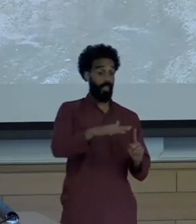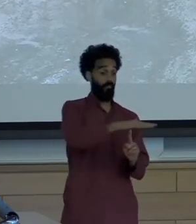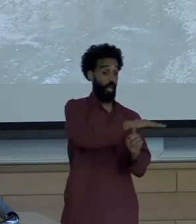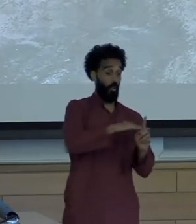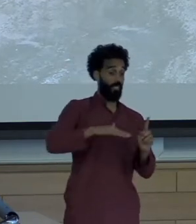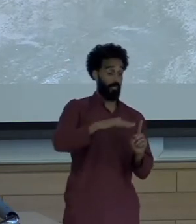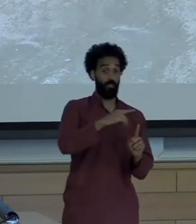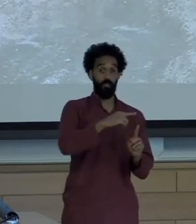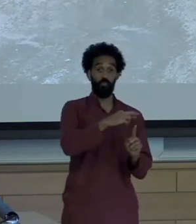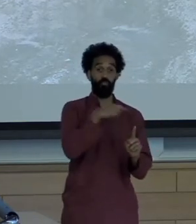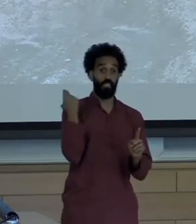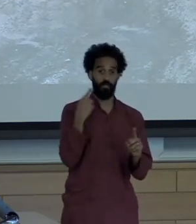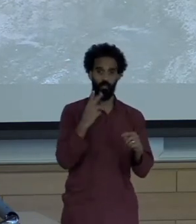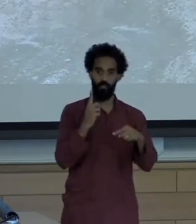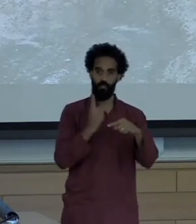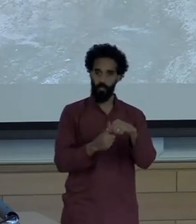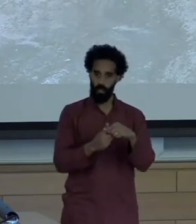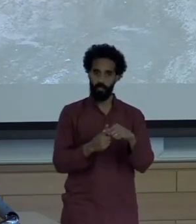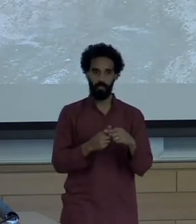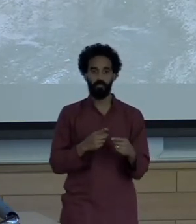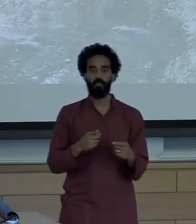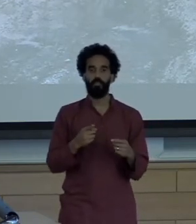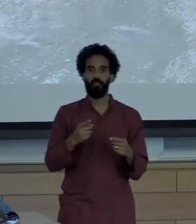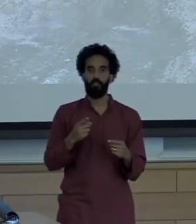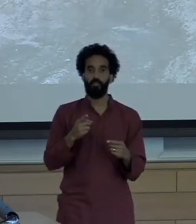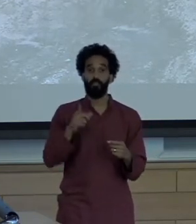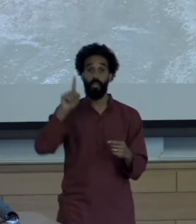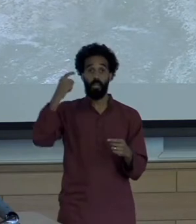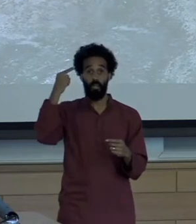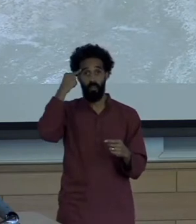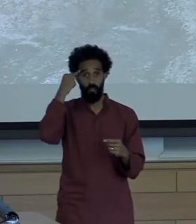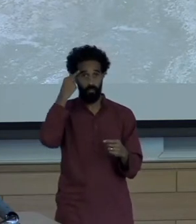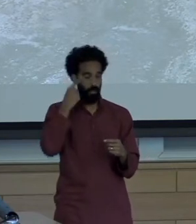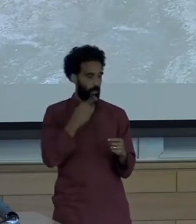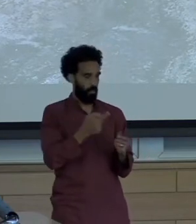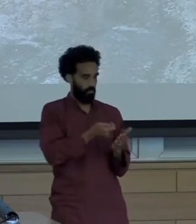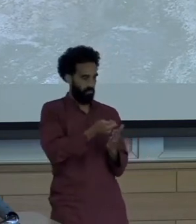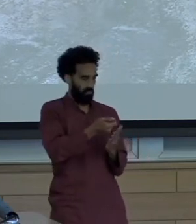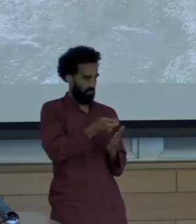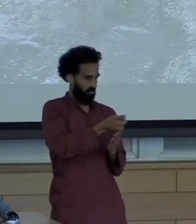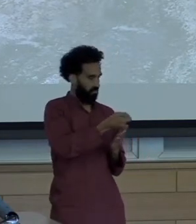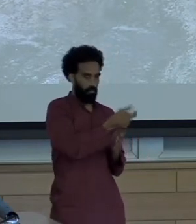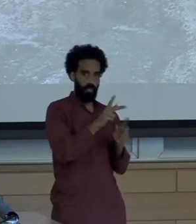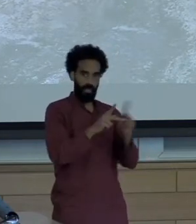The extractivist ventures I've been talking about. How is the public to reached?